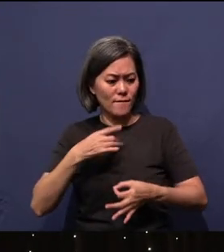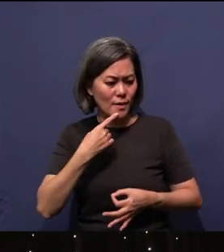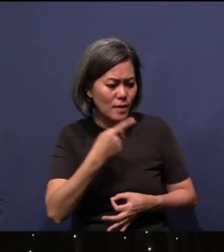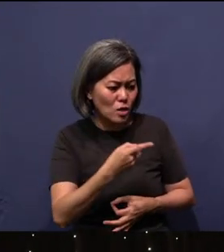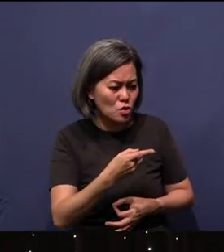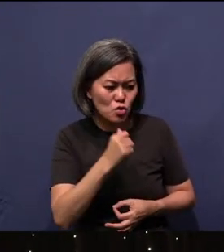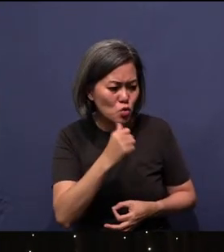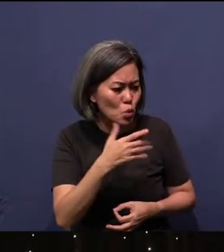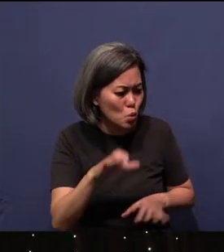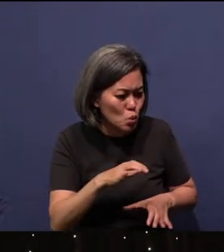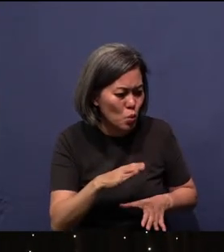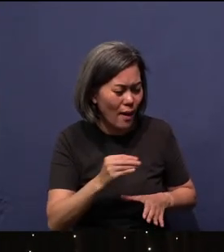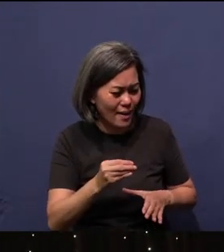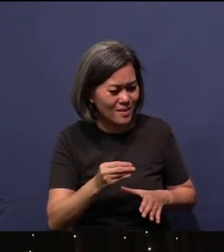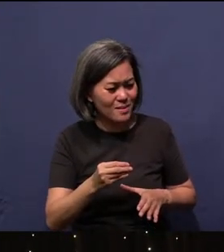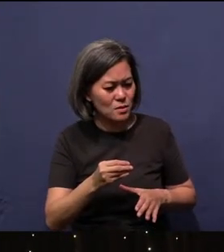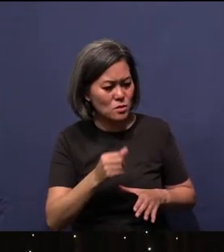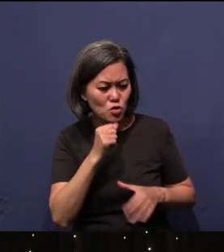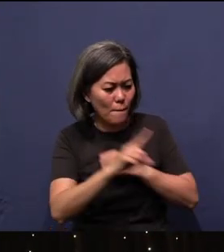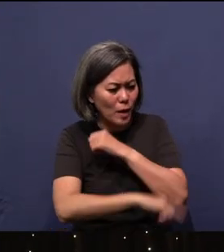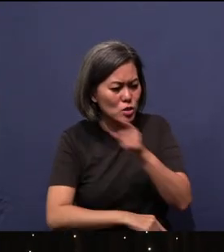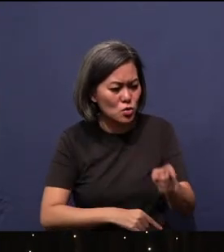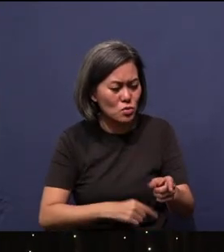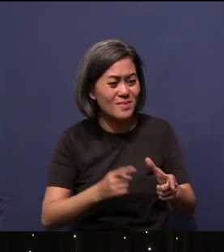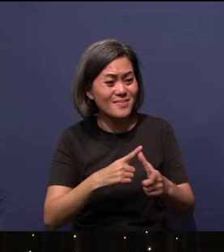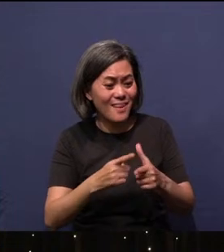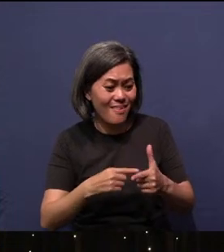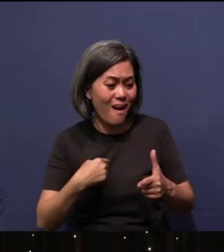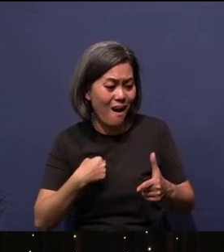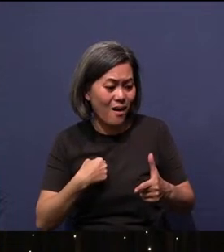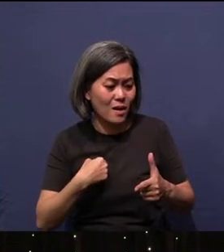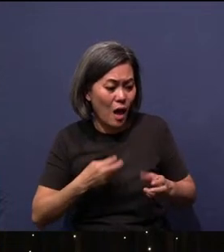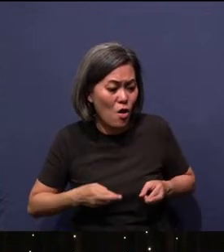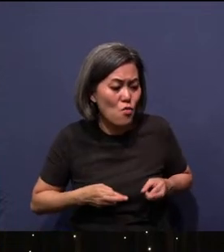do it and I let you get away with it, I am only rewarding wrong.